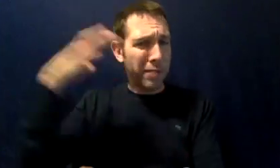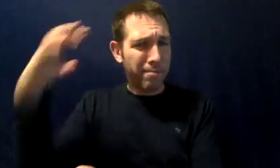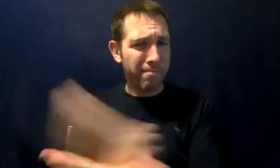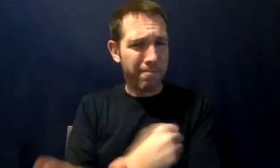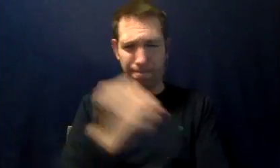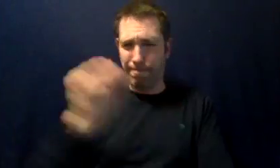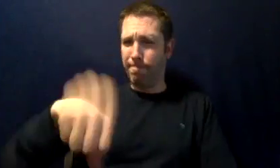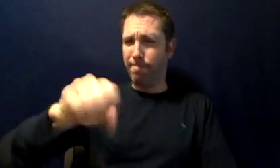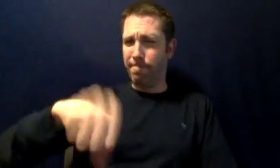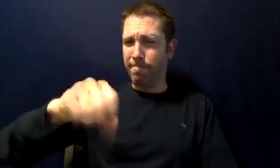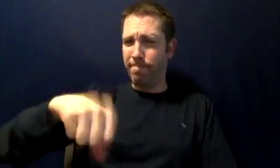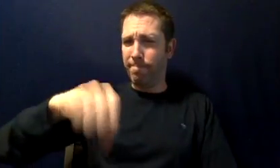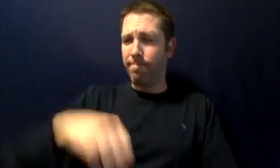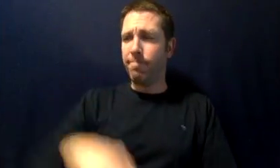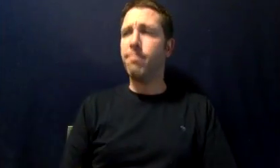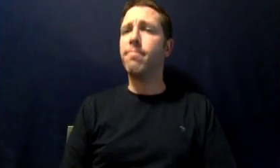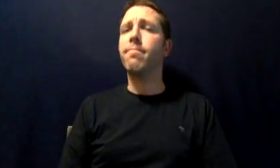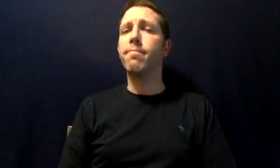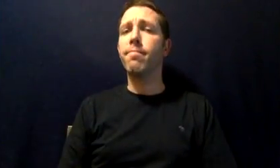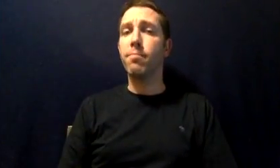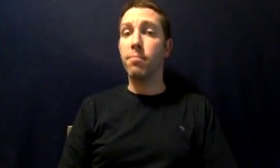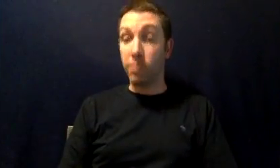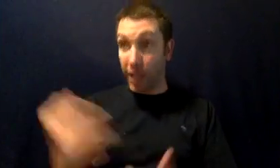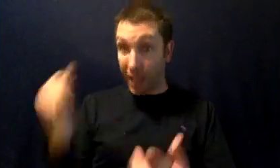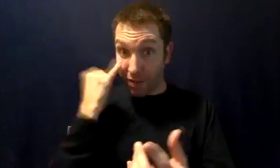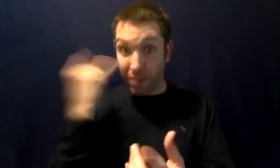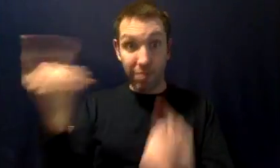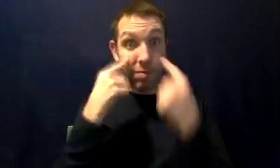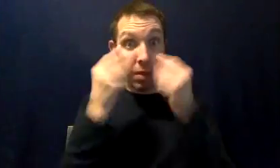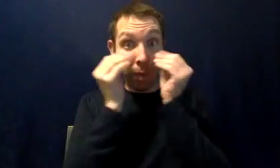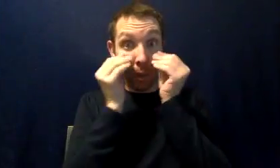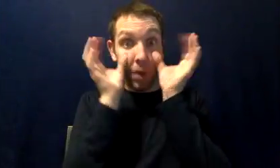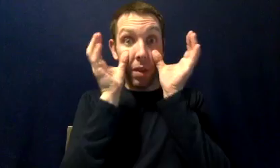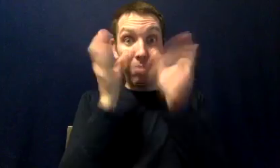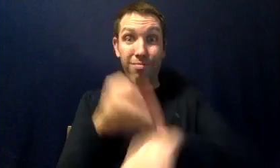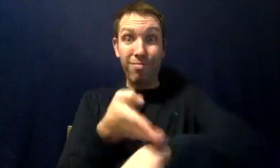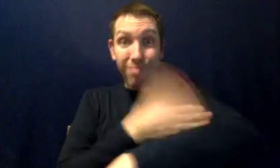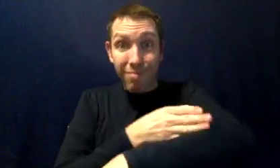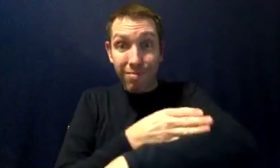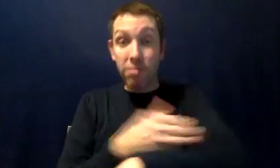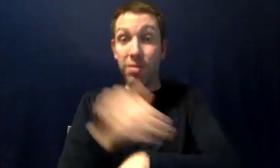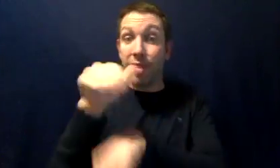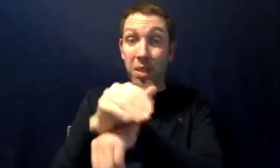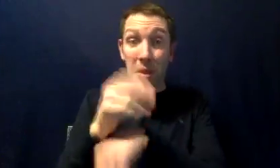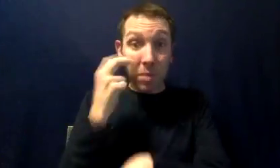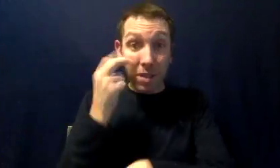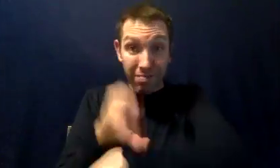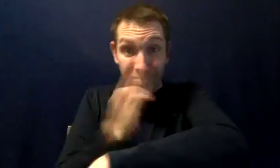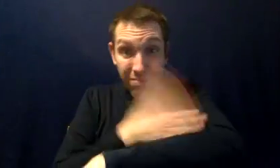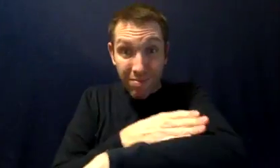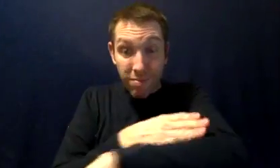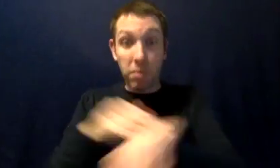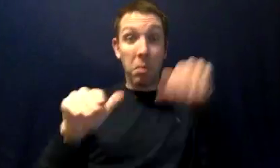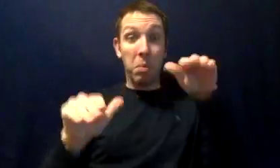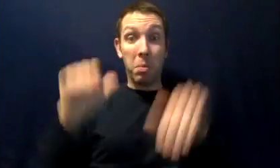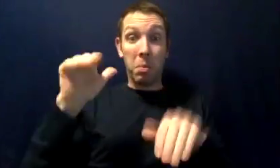I absolutely would! If there was a cure that increased my visual fields, improved my night vision,